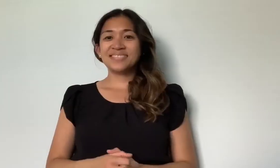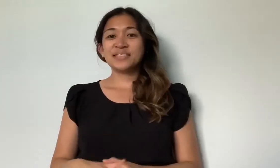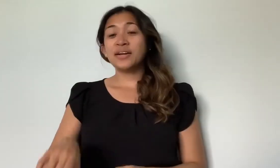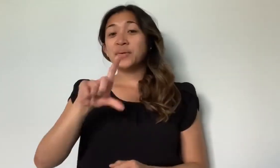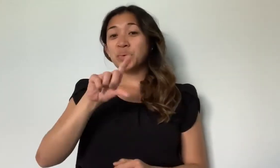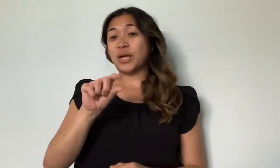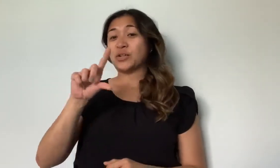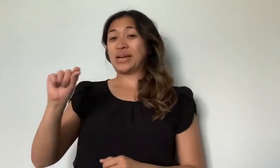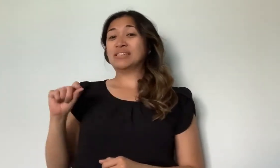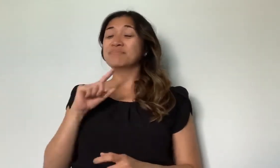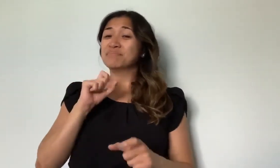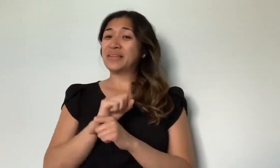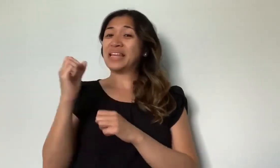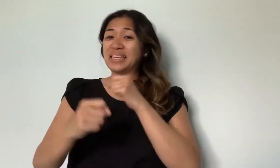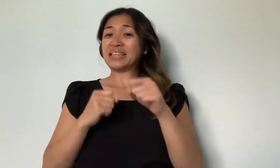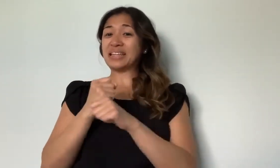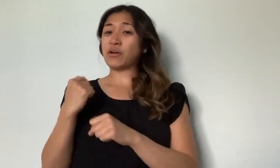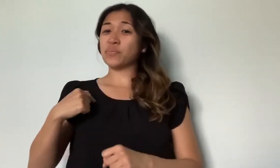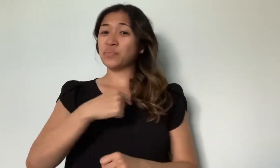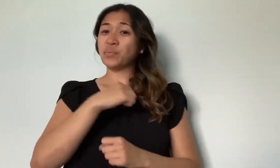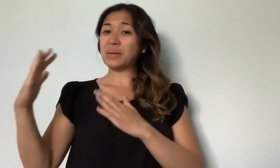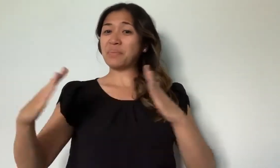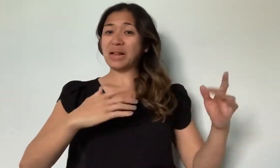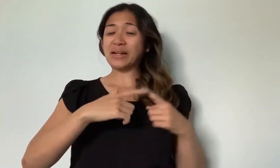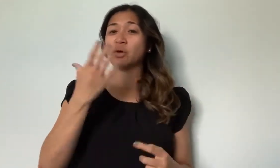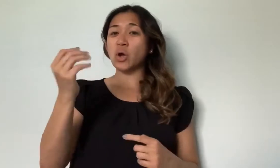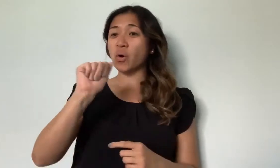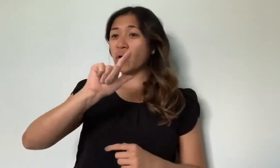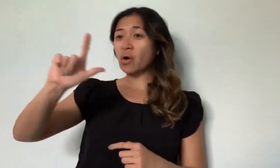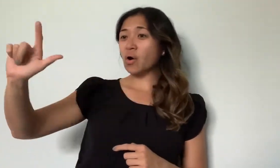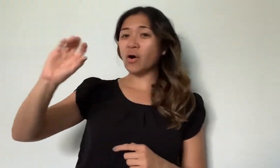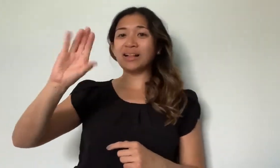2020 was going to be the year to go all out